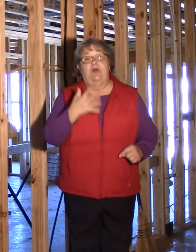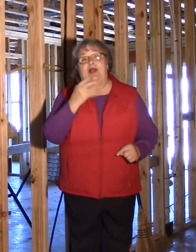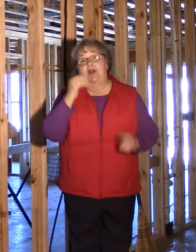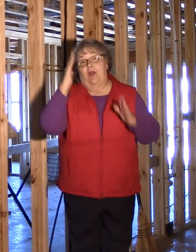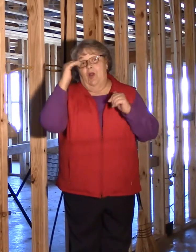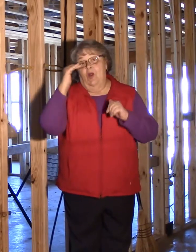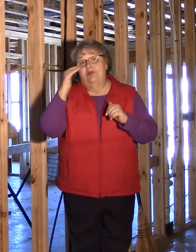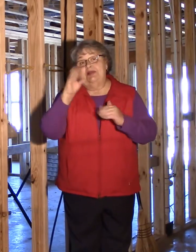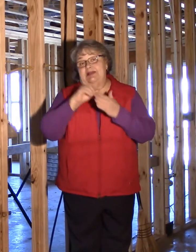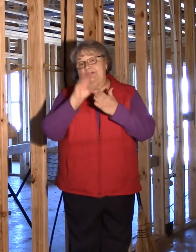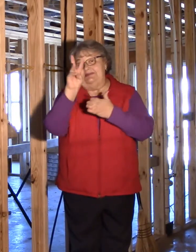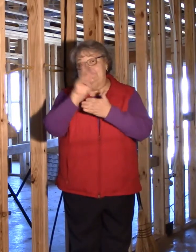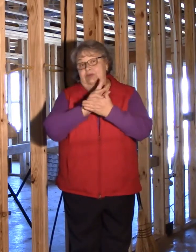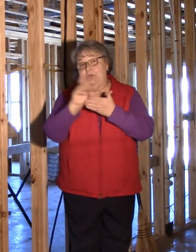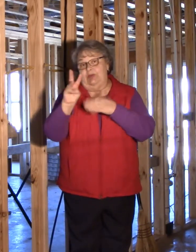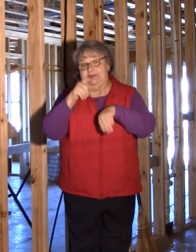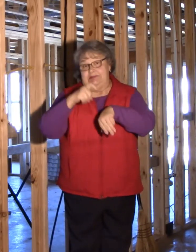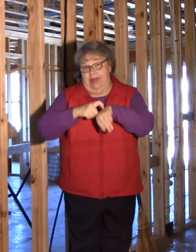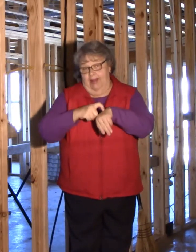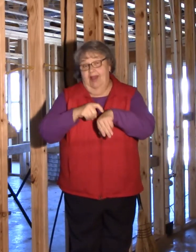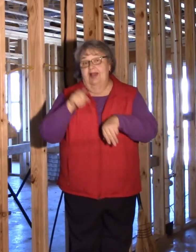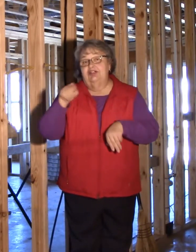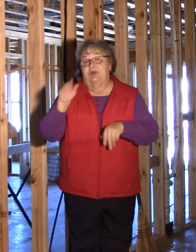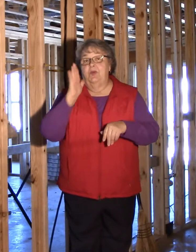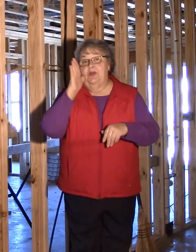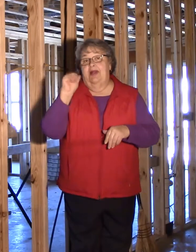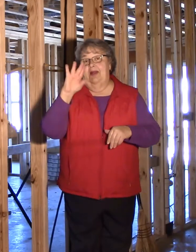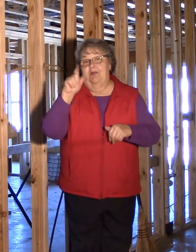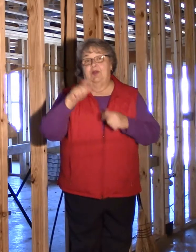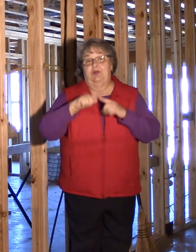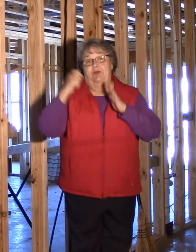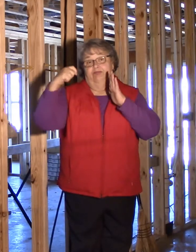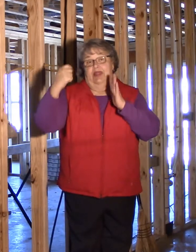Hopefully, in 6 week time, she will be able to videotape again.